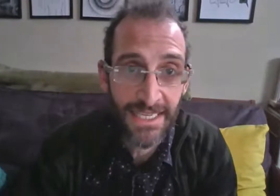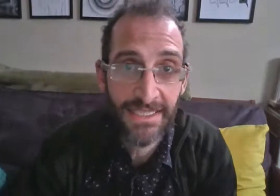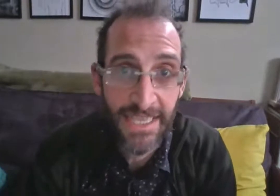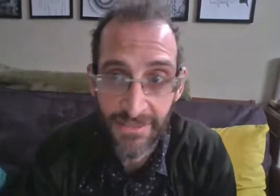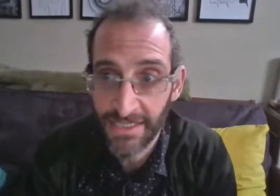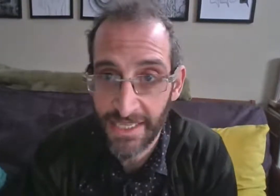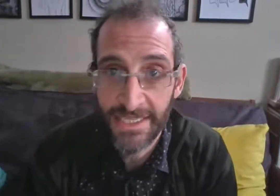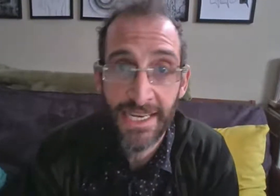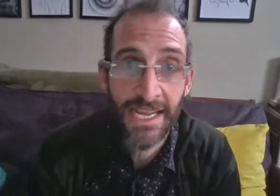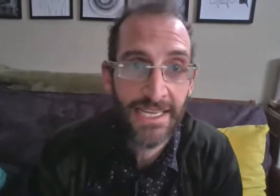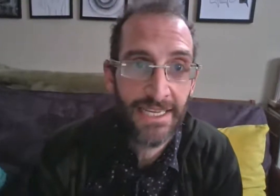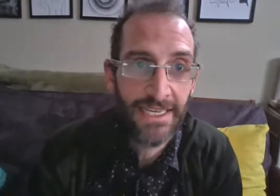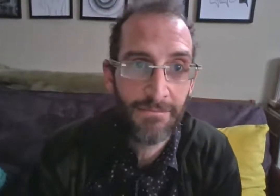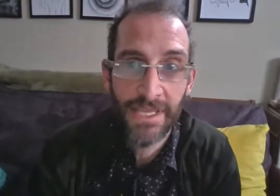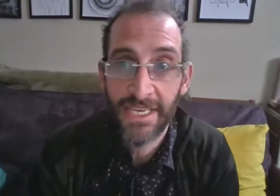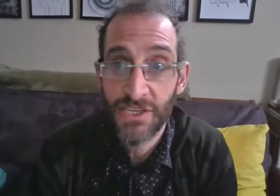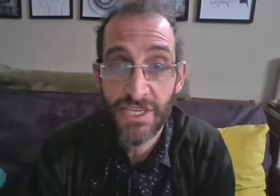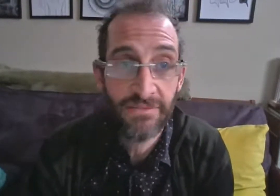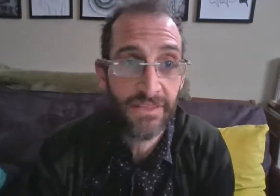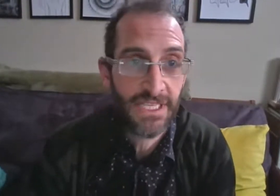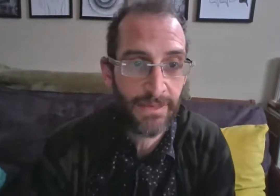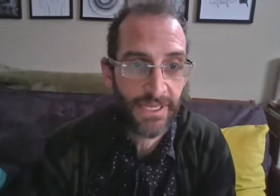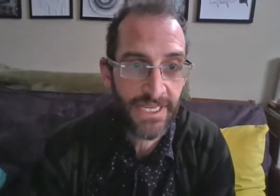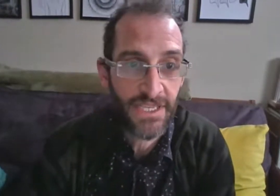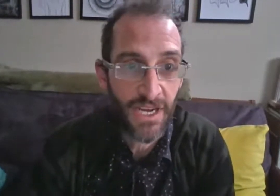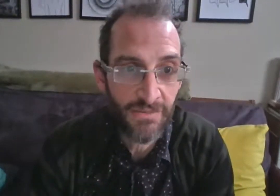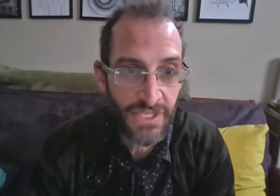is David London. I am the chief experience